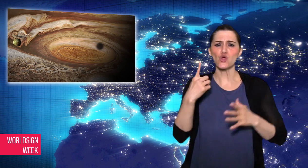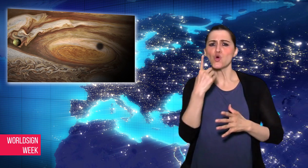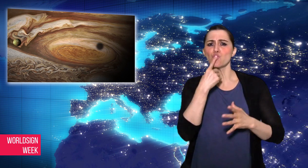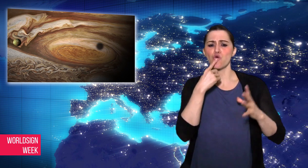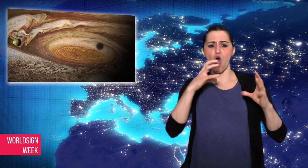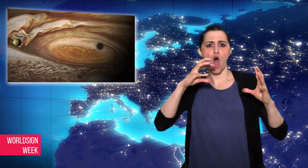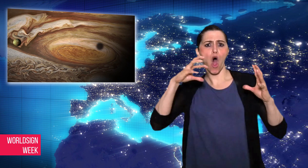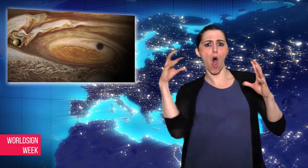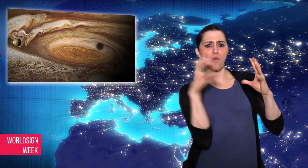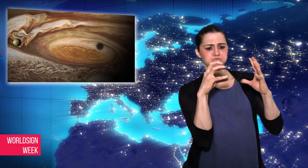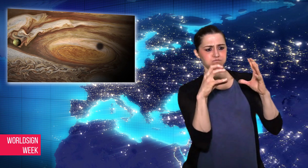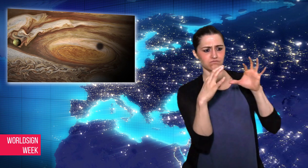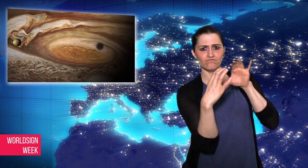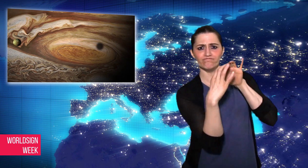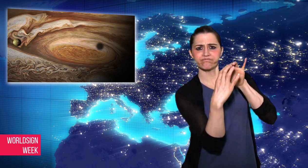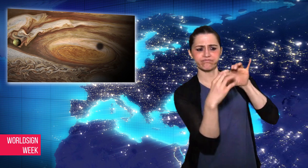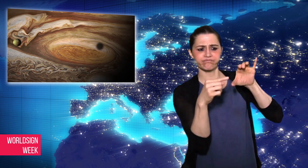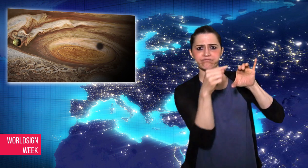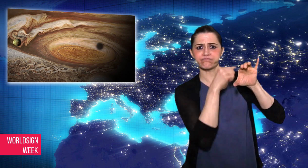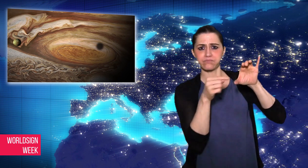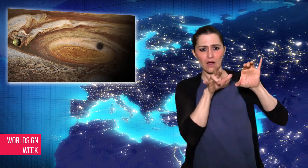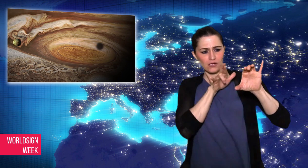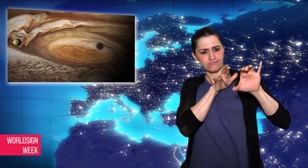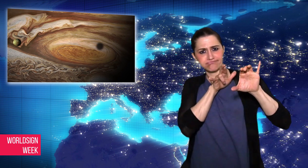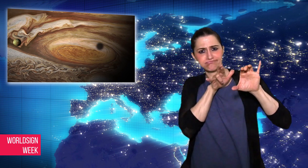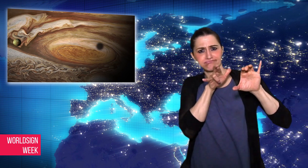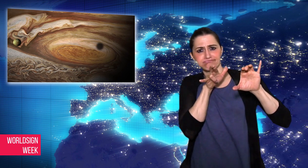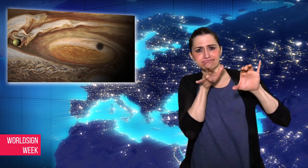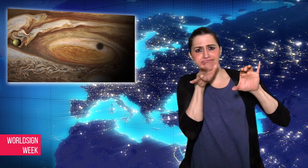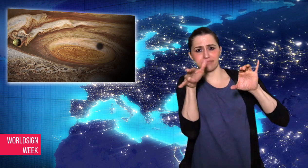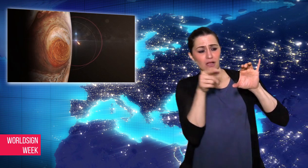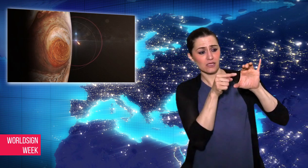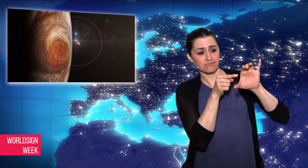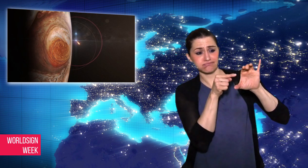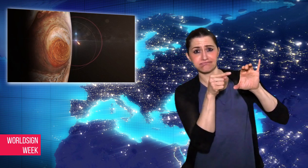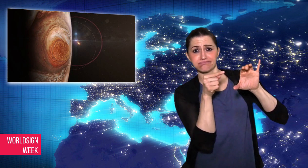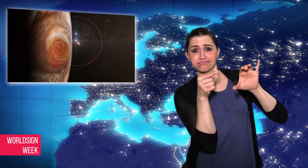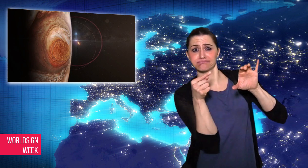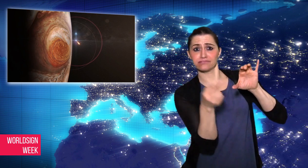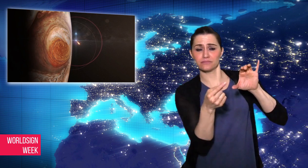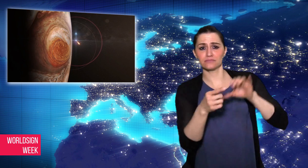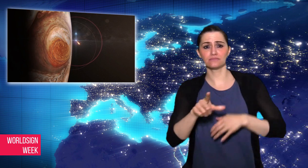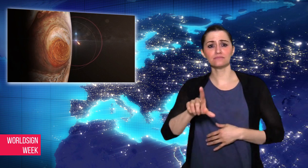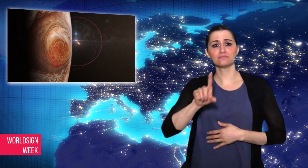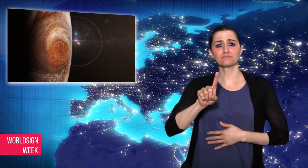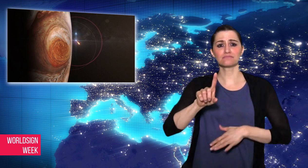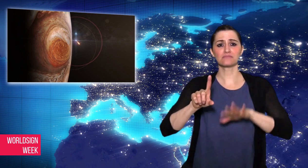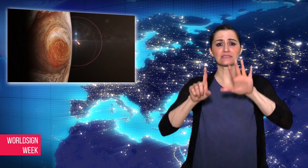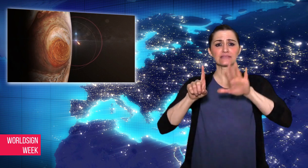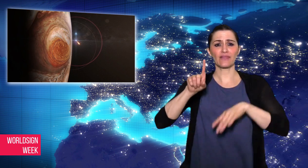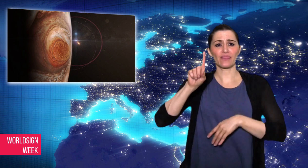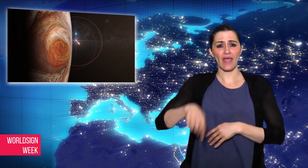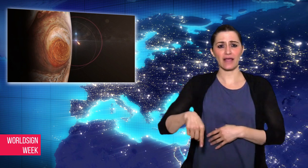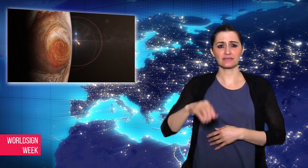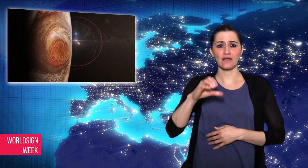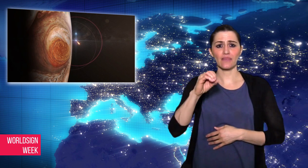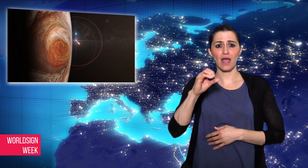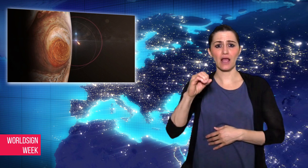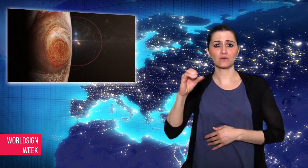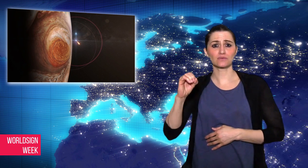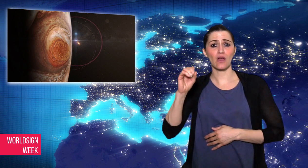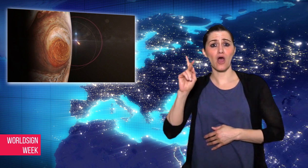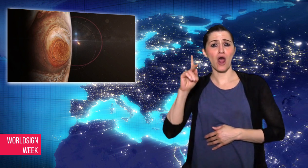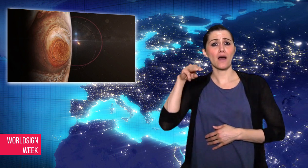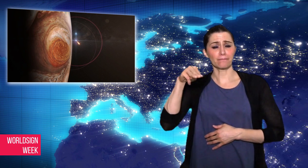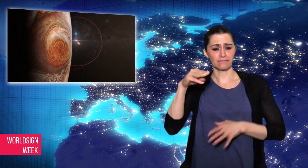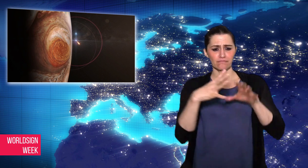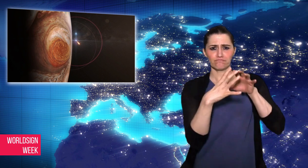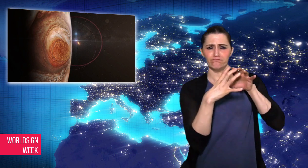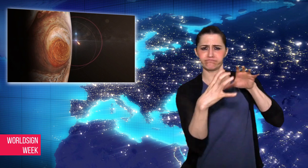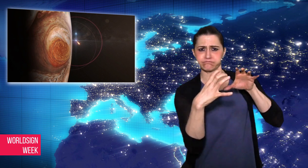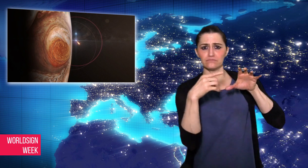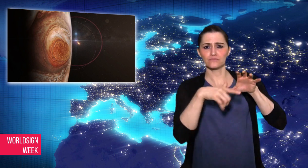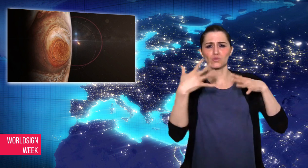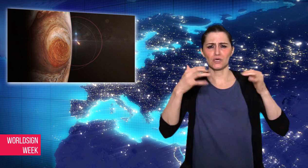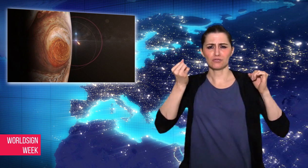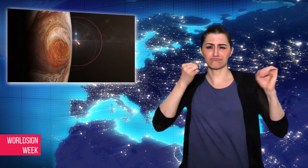km wide storm - on July 10 to take